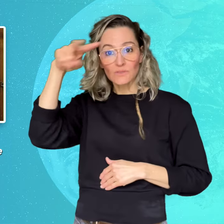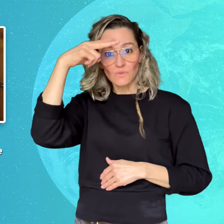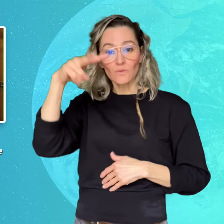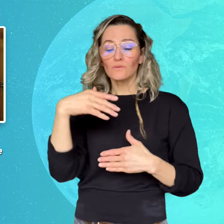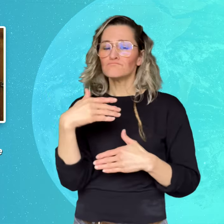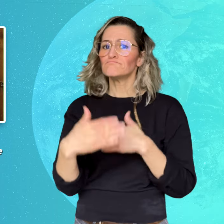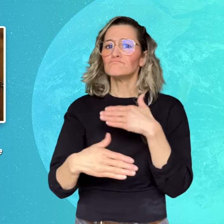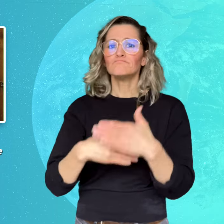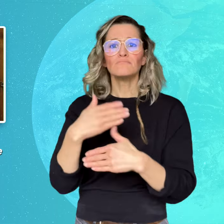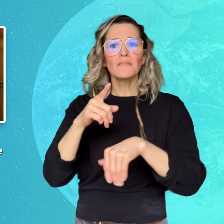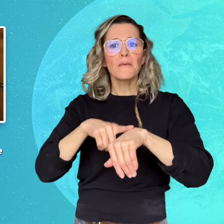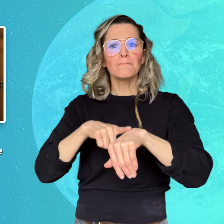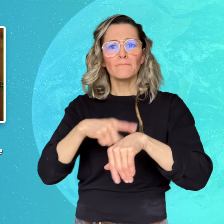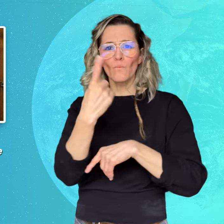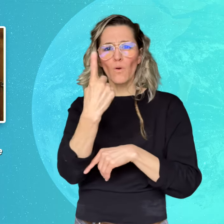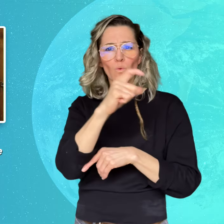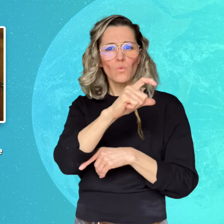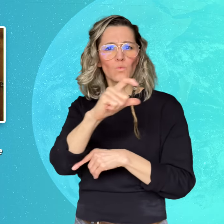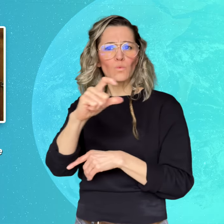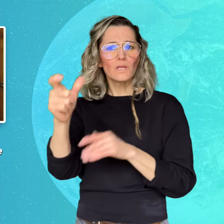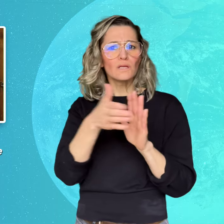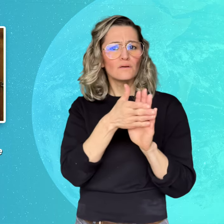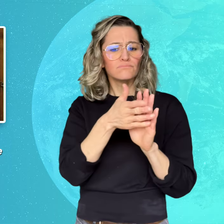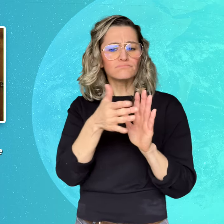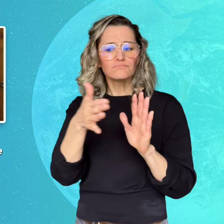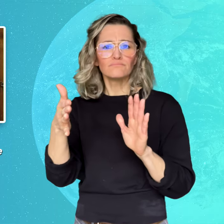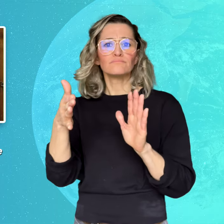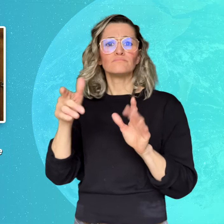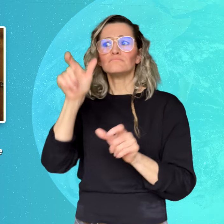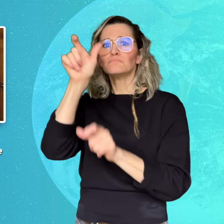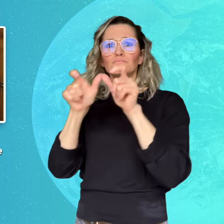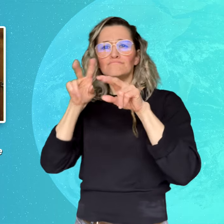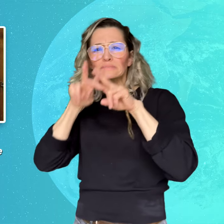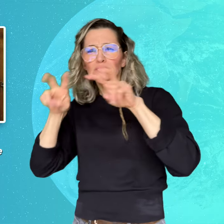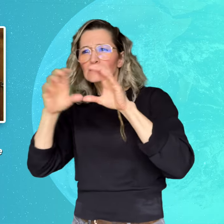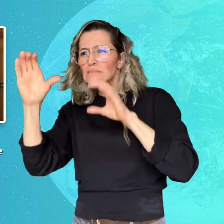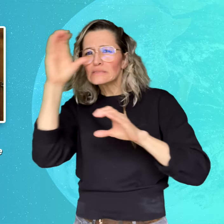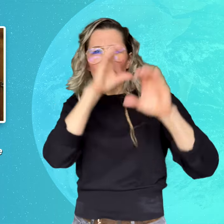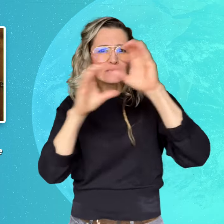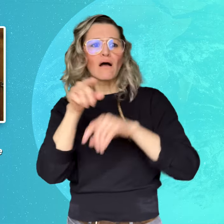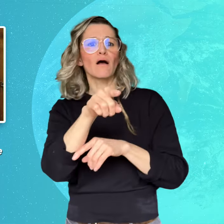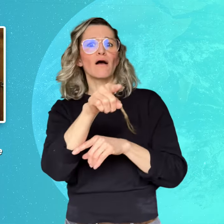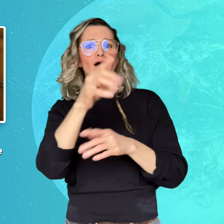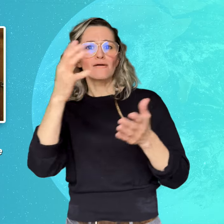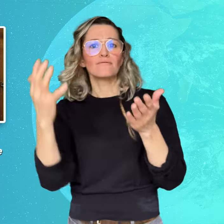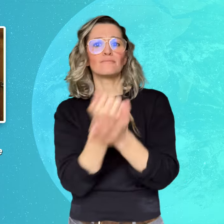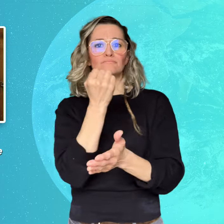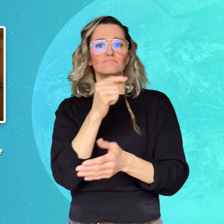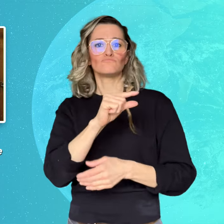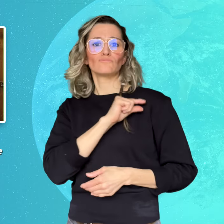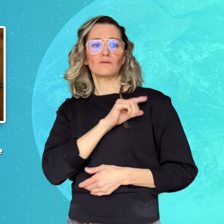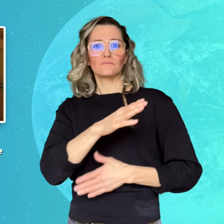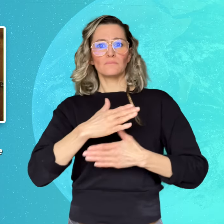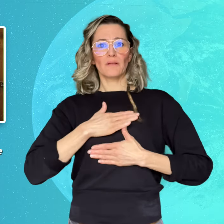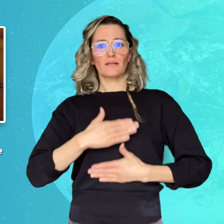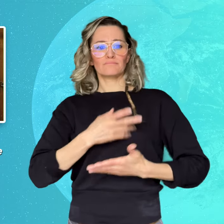investigators found Whitaker’s body and Fisher was extradited